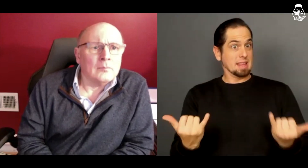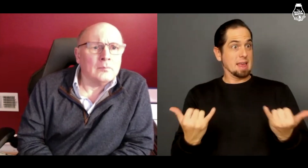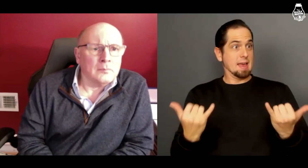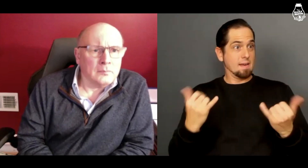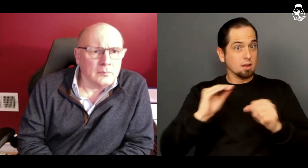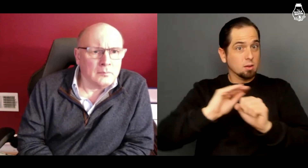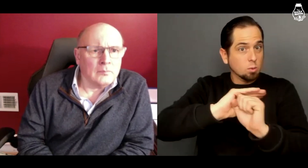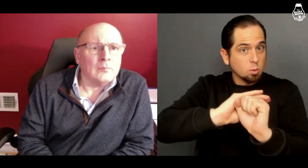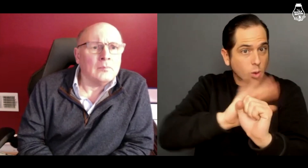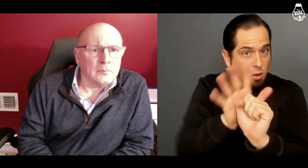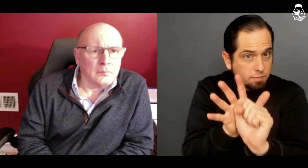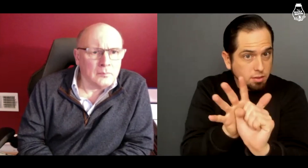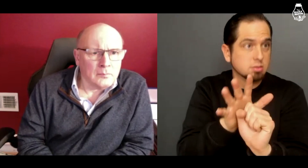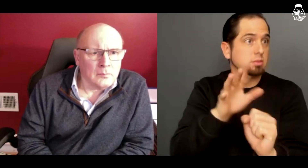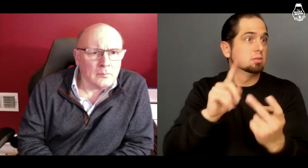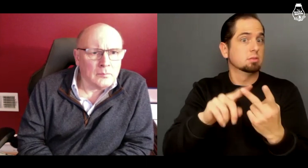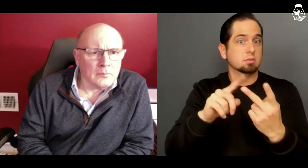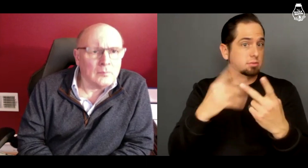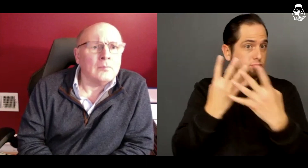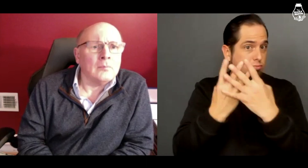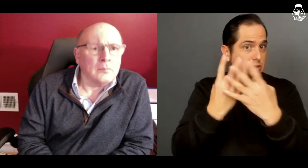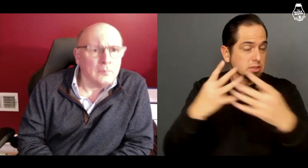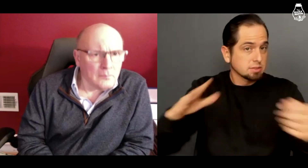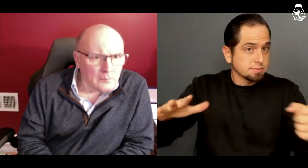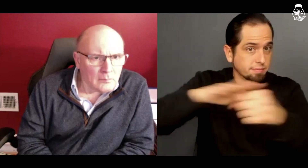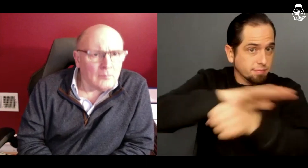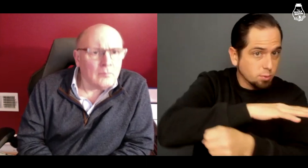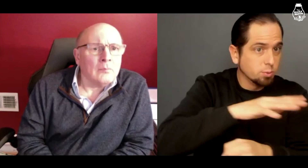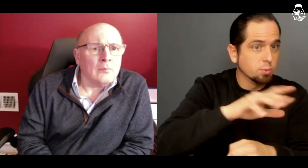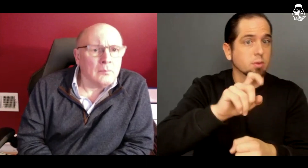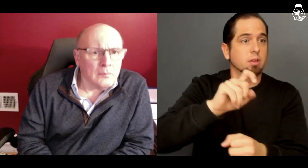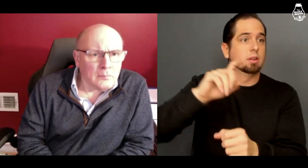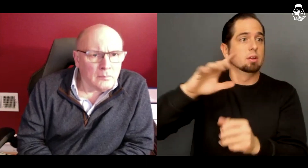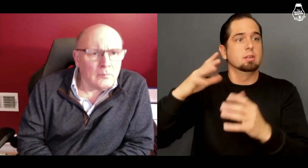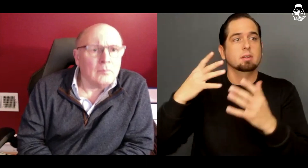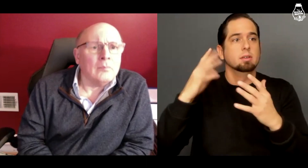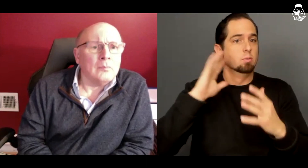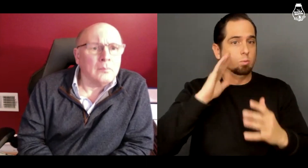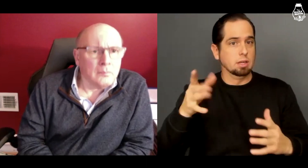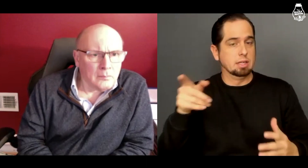because of coronavirus and prisons being full,